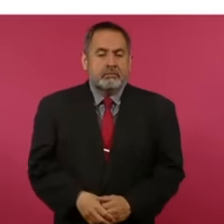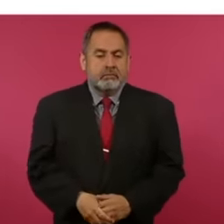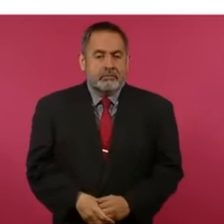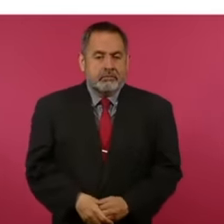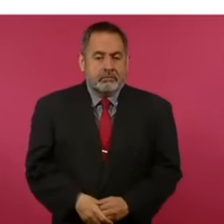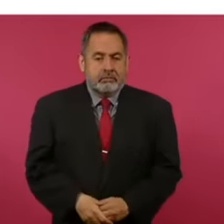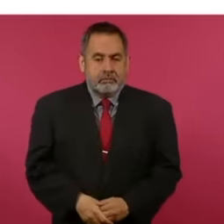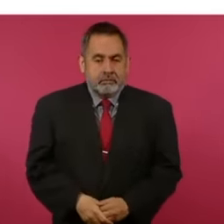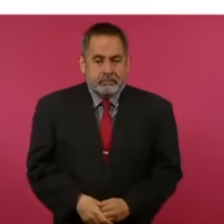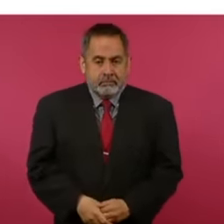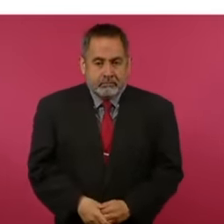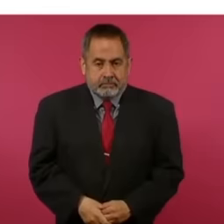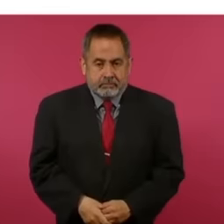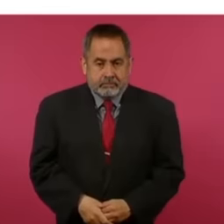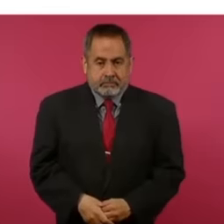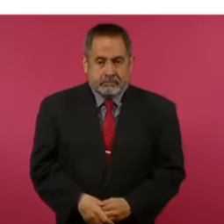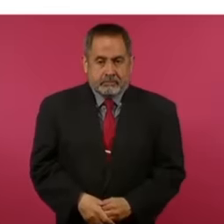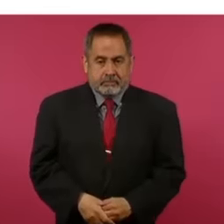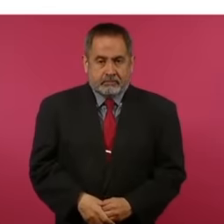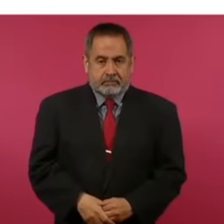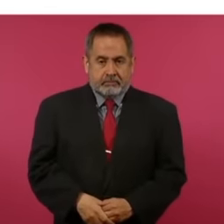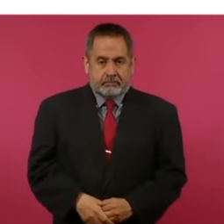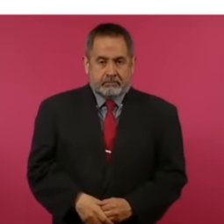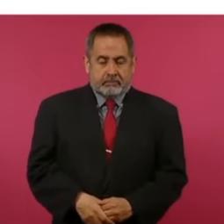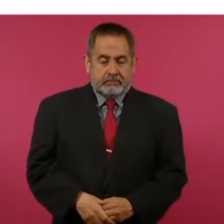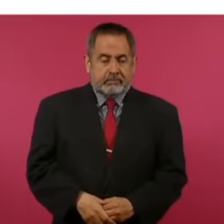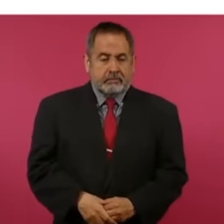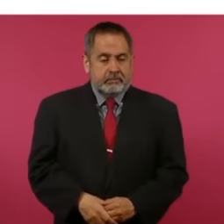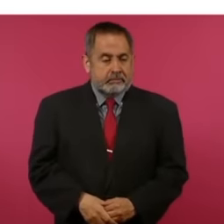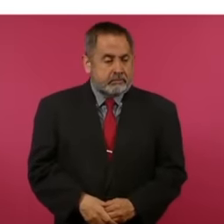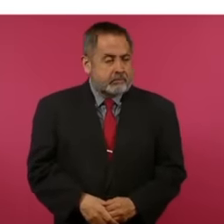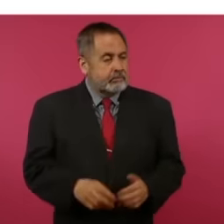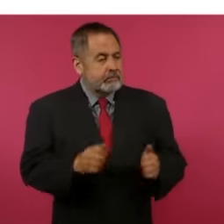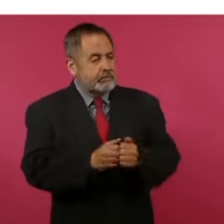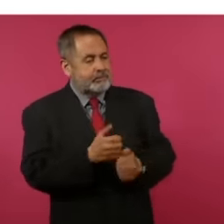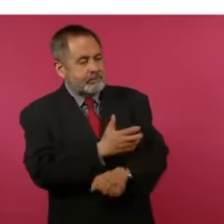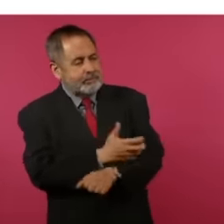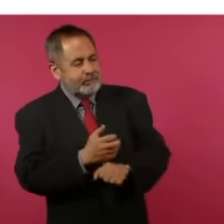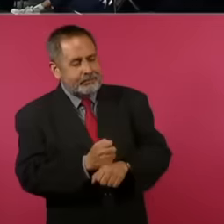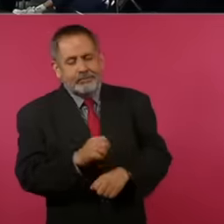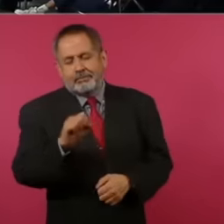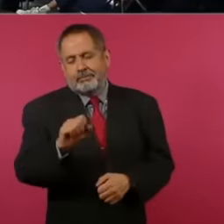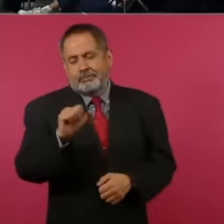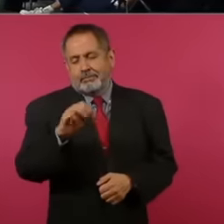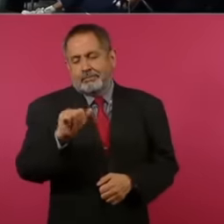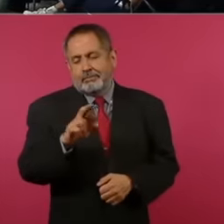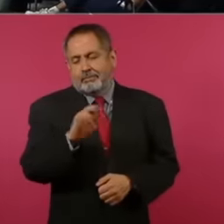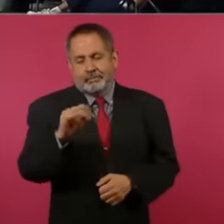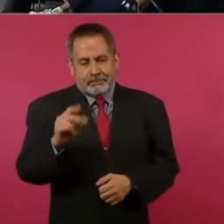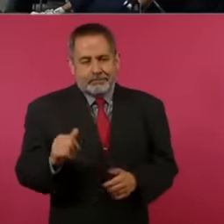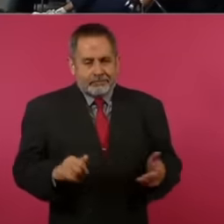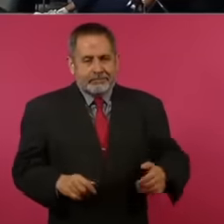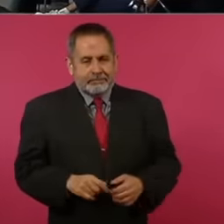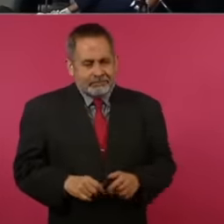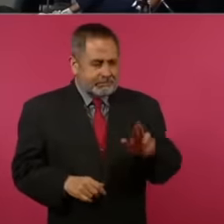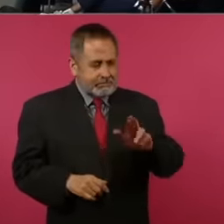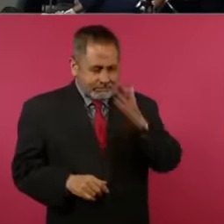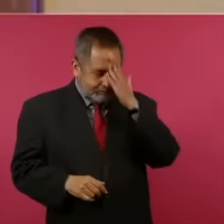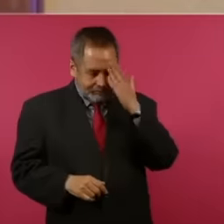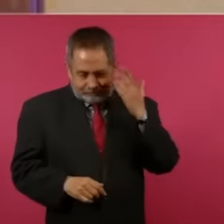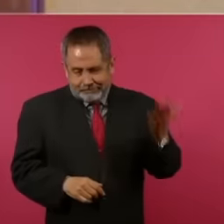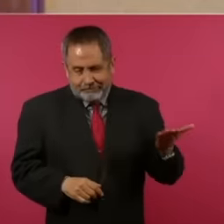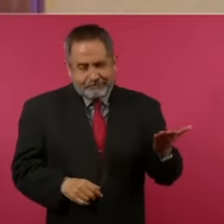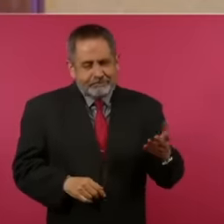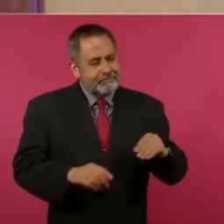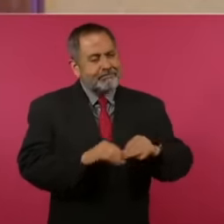Comrade Samarit we have to recognize him because it was not